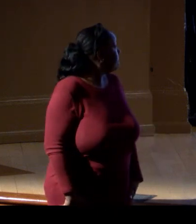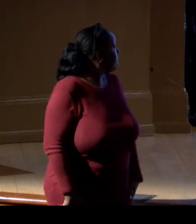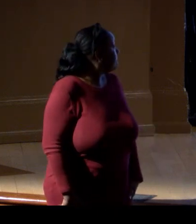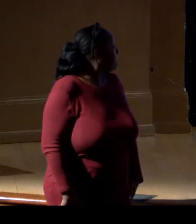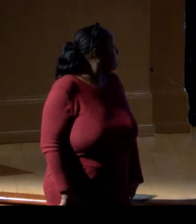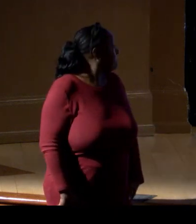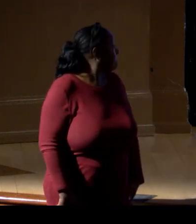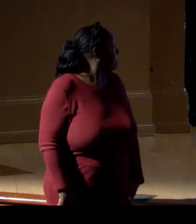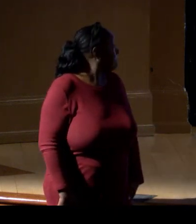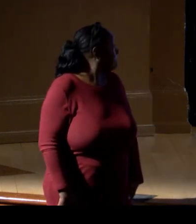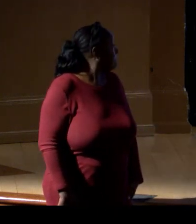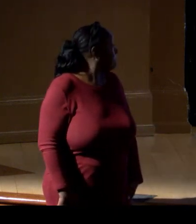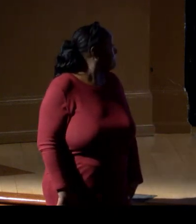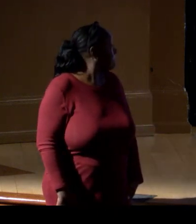Oh, okay, sorry, okay.